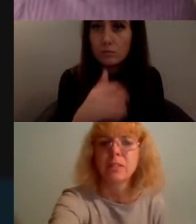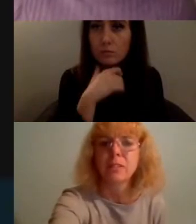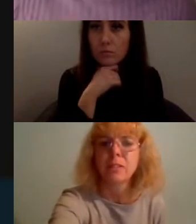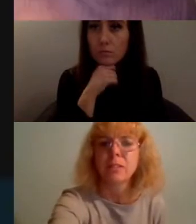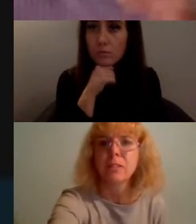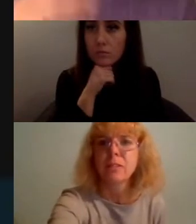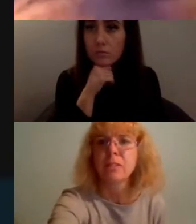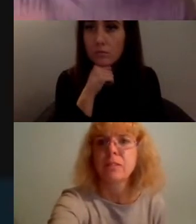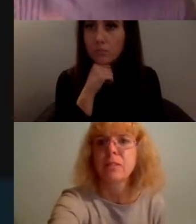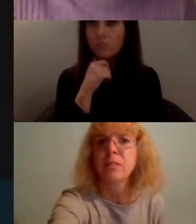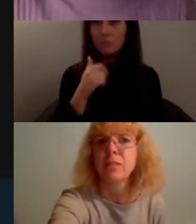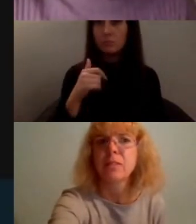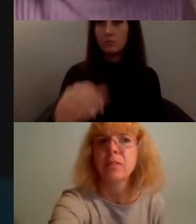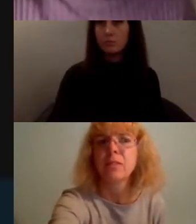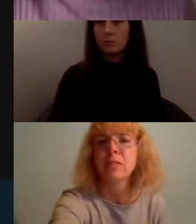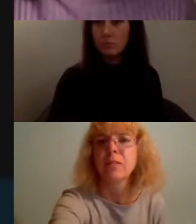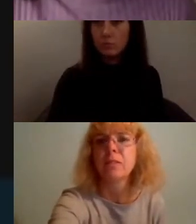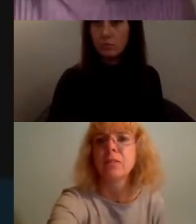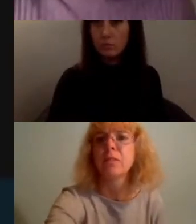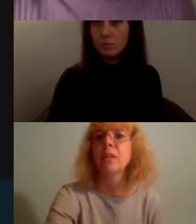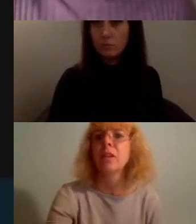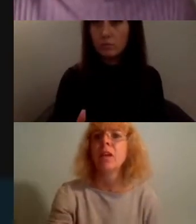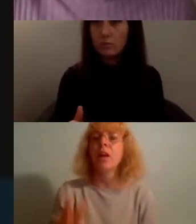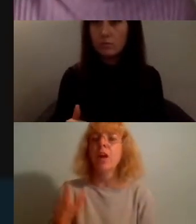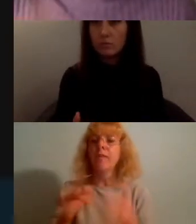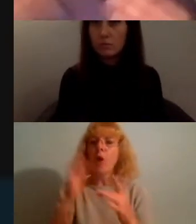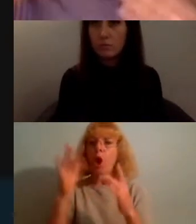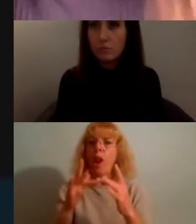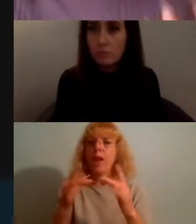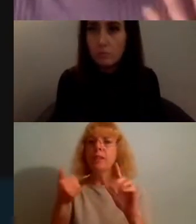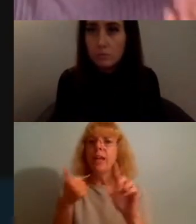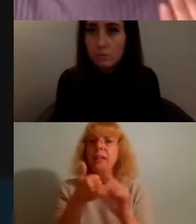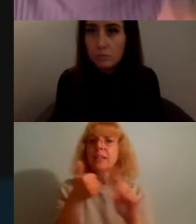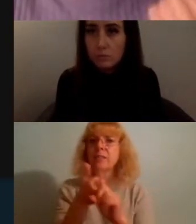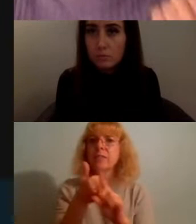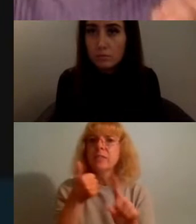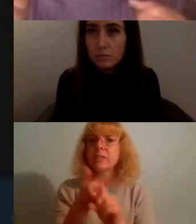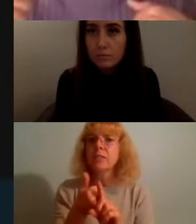of online activism and looking at what the difference is in consuming something